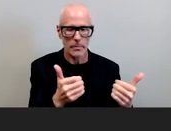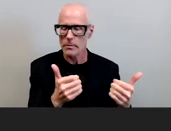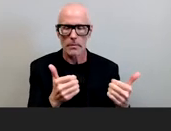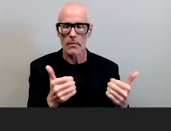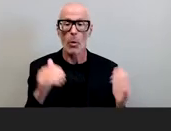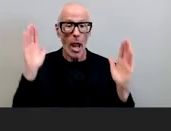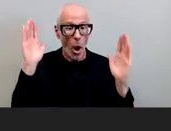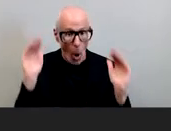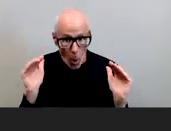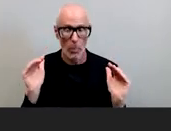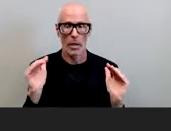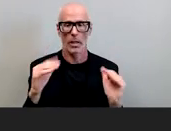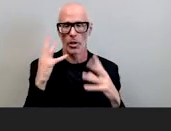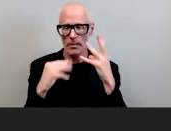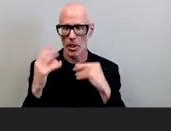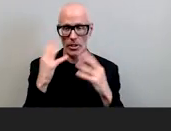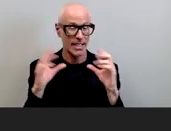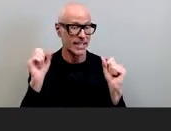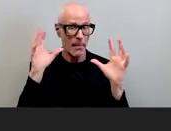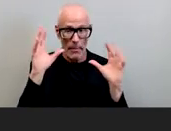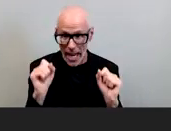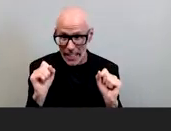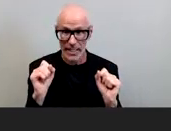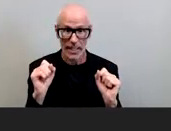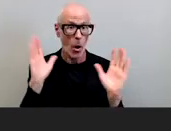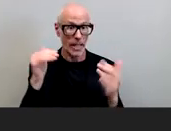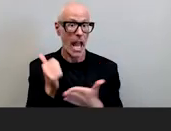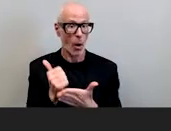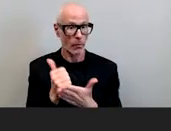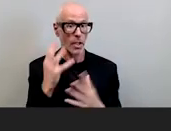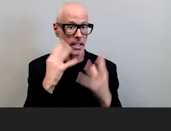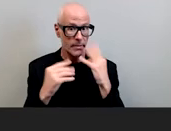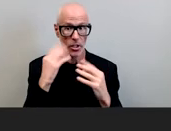experiencing as a really amazing hopefully very helpful experience with Shaun harper